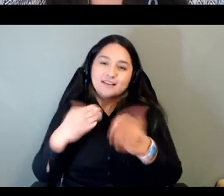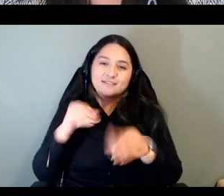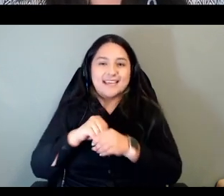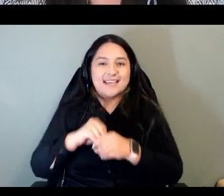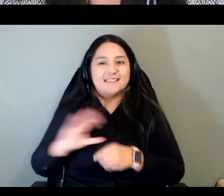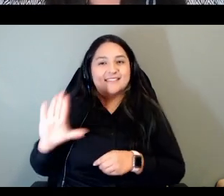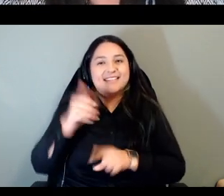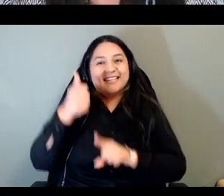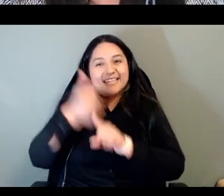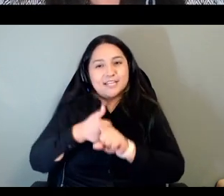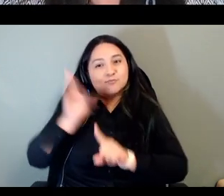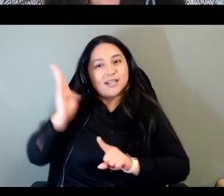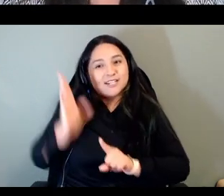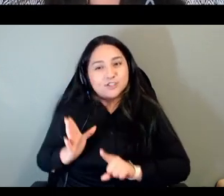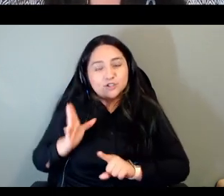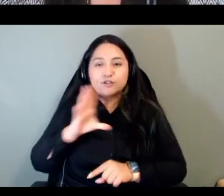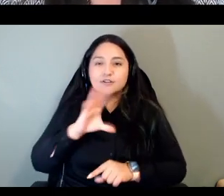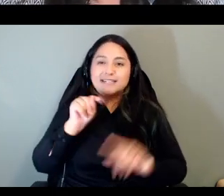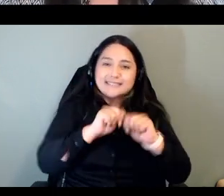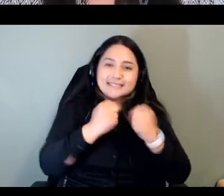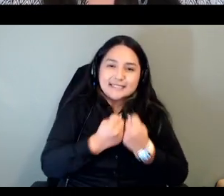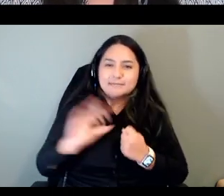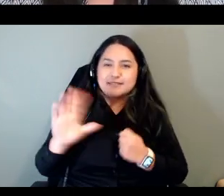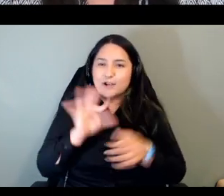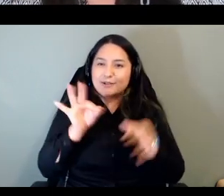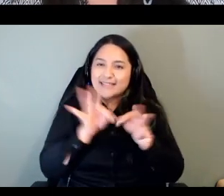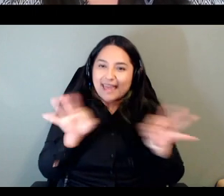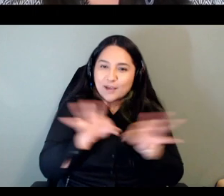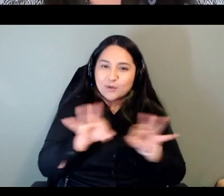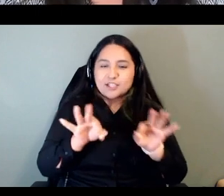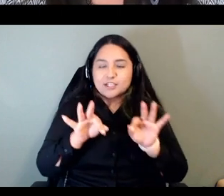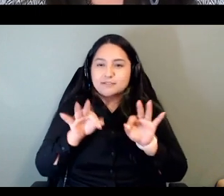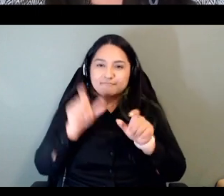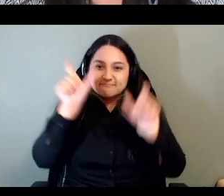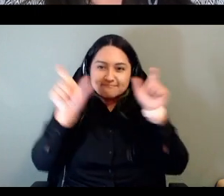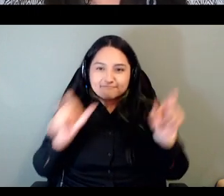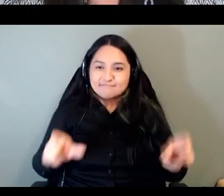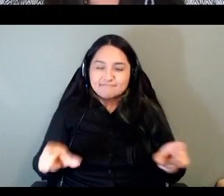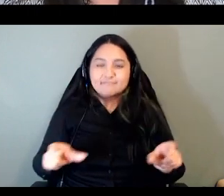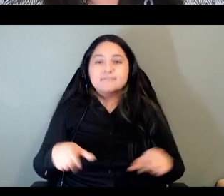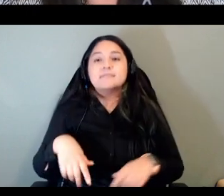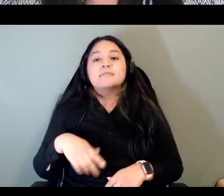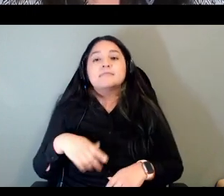and organizing team as you sign off we invite you to share in the chat a short message of